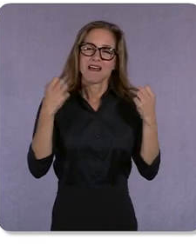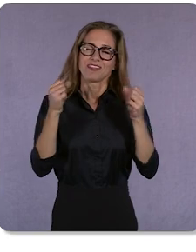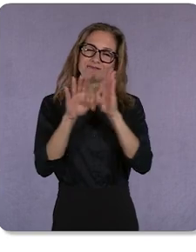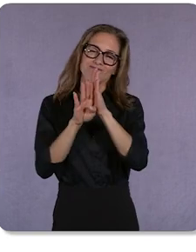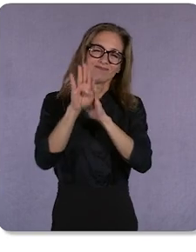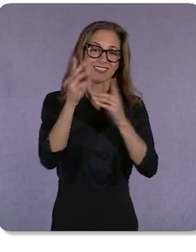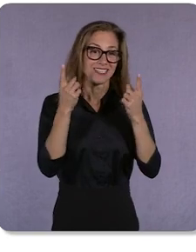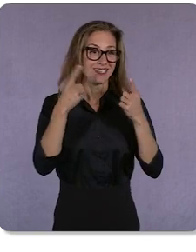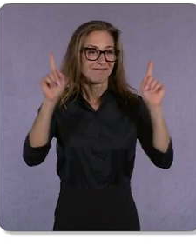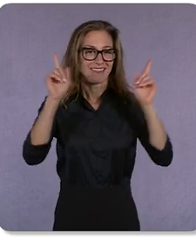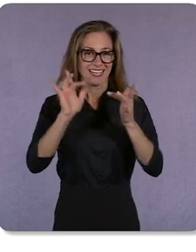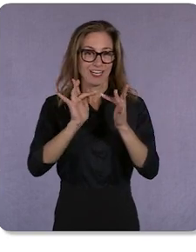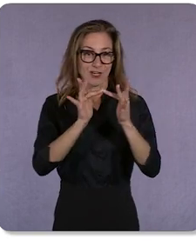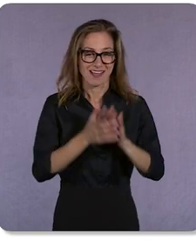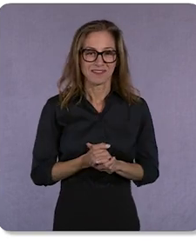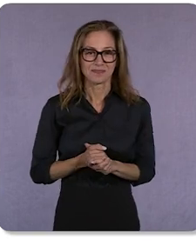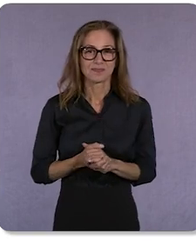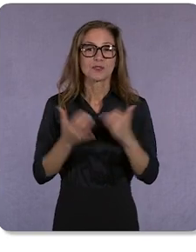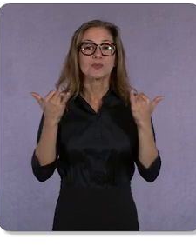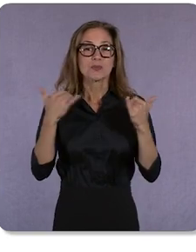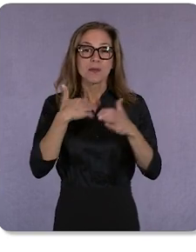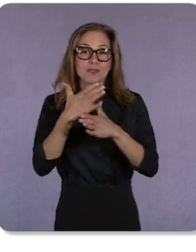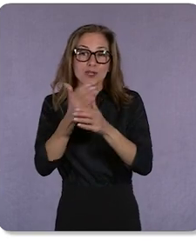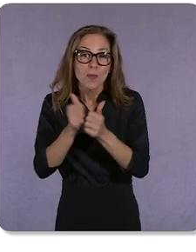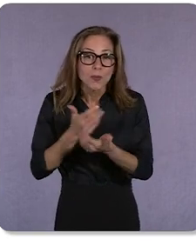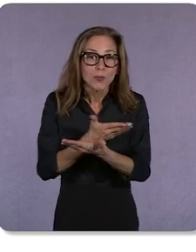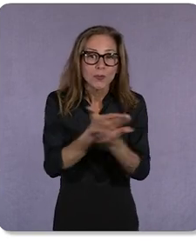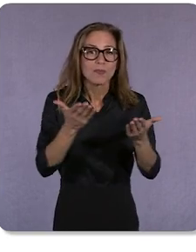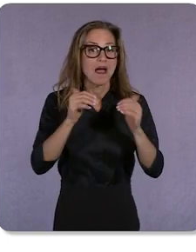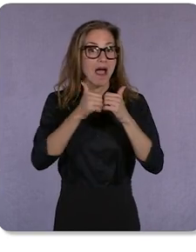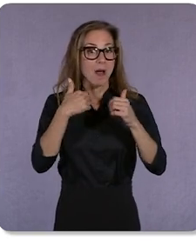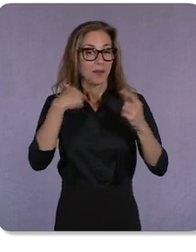Today, I wanted to share with you how we think about the future, so we can best